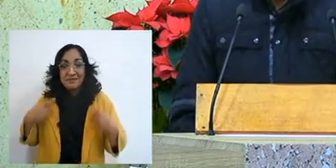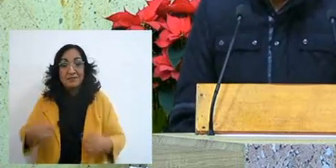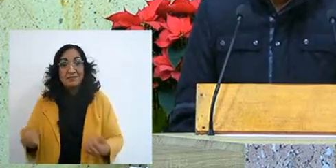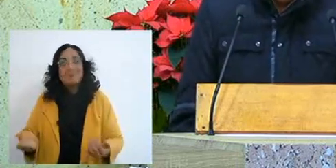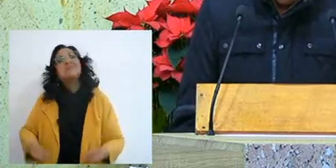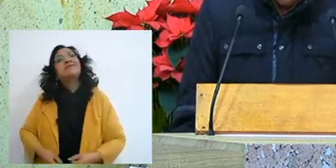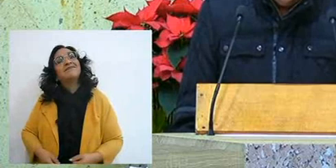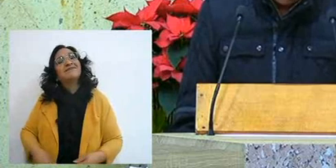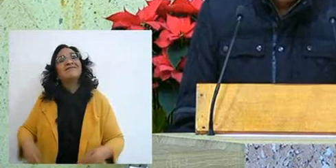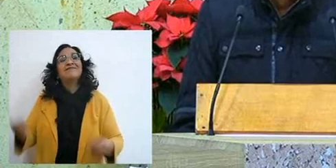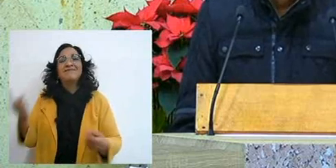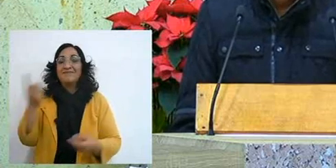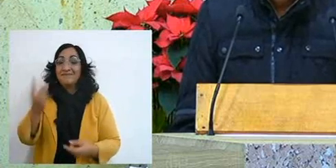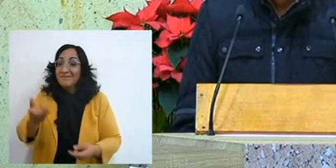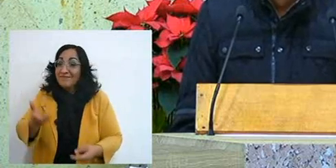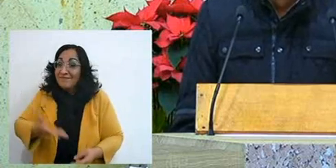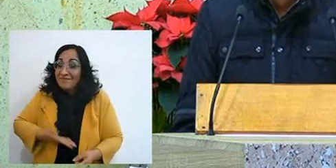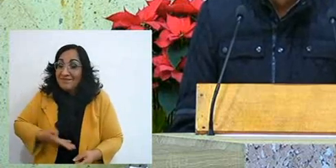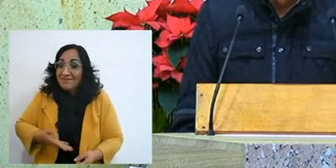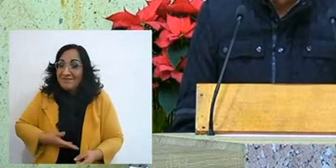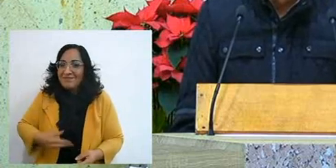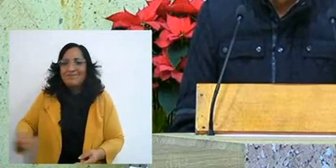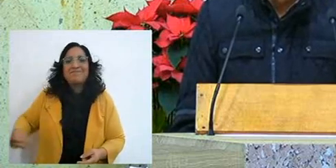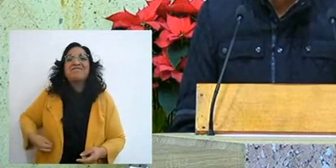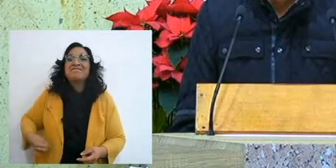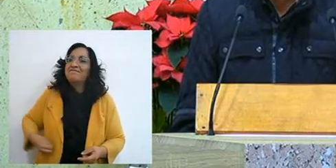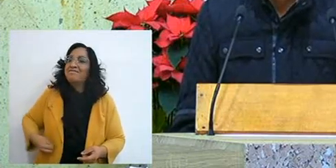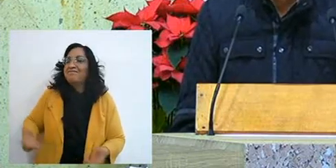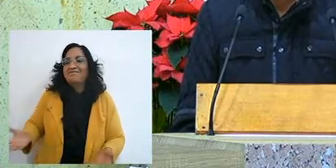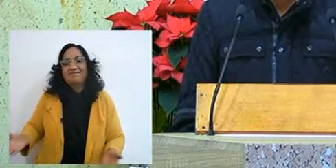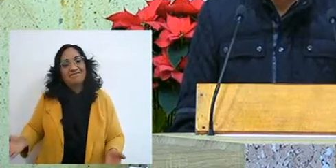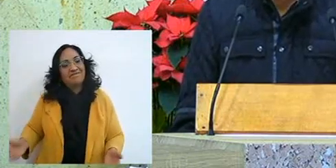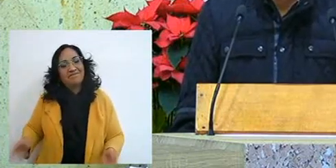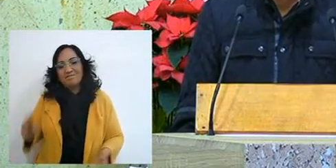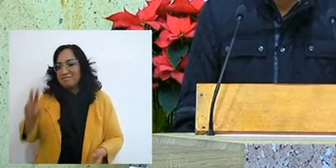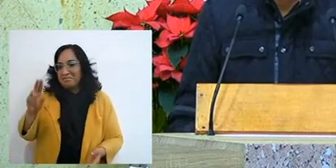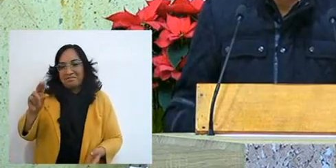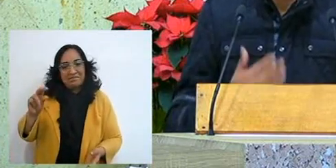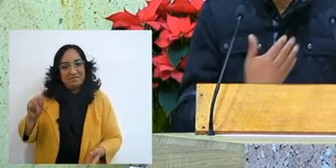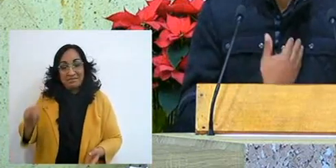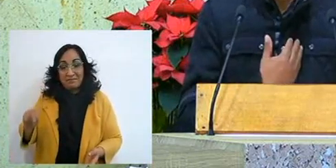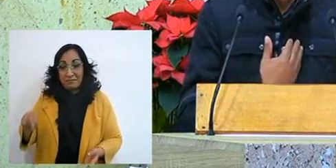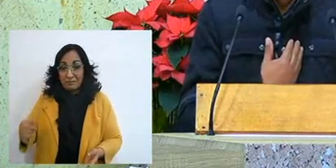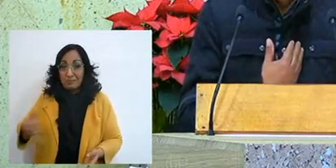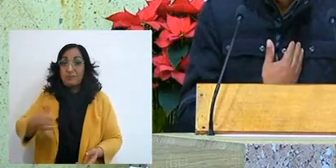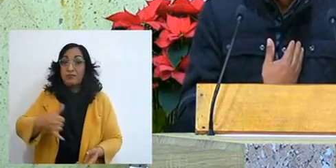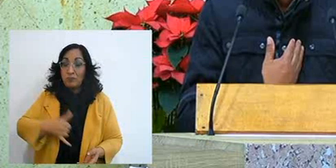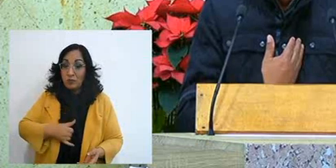son, well, no, no, there was no other culprit but me,